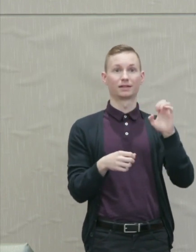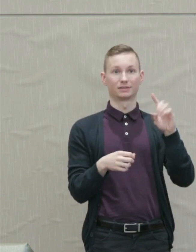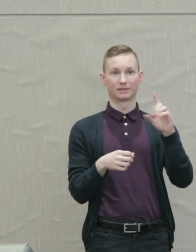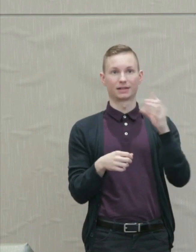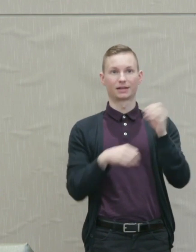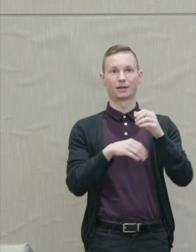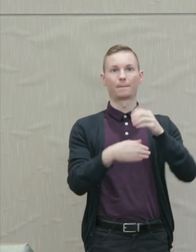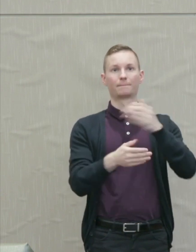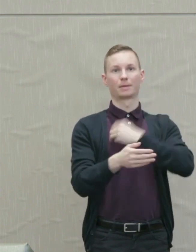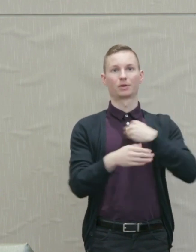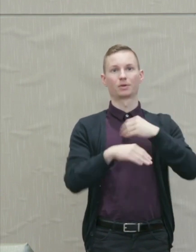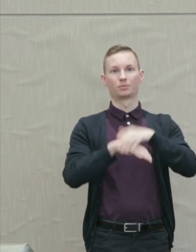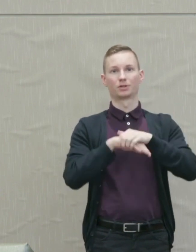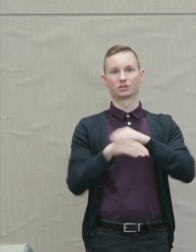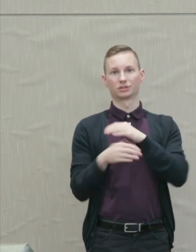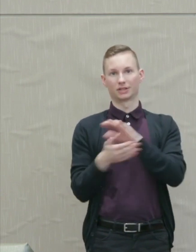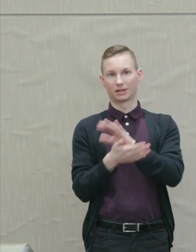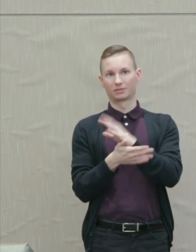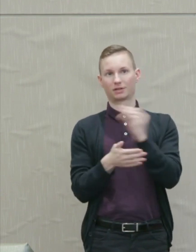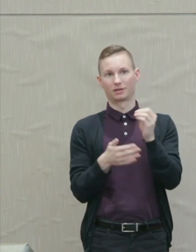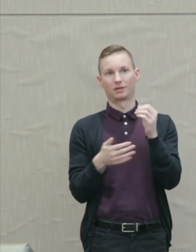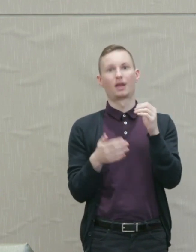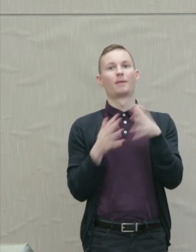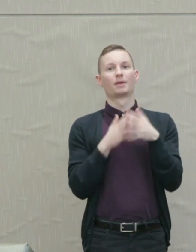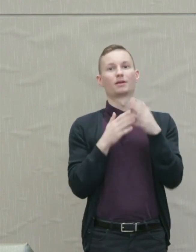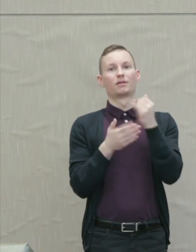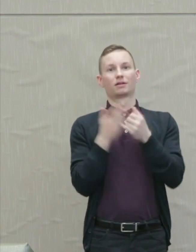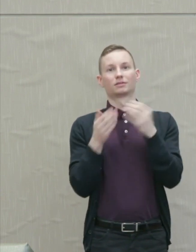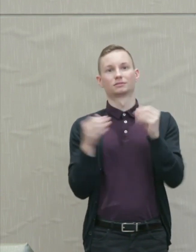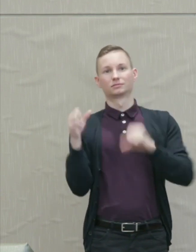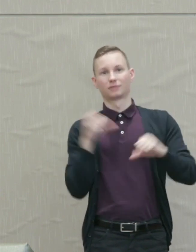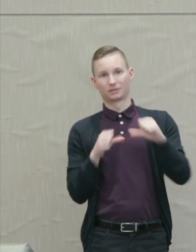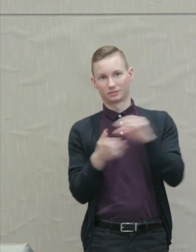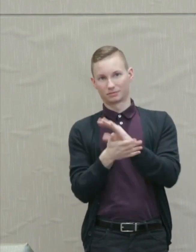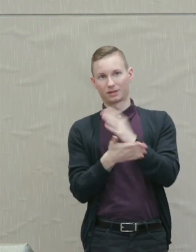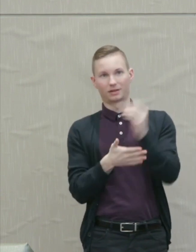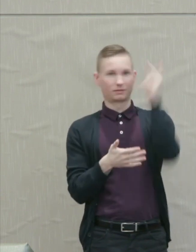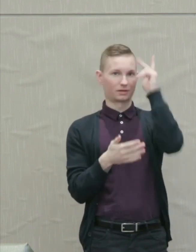of the American Academy of Arts and Sciences, and the American Philosophical Society.